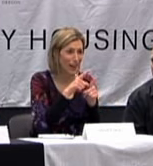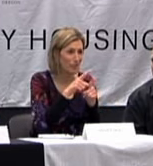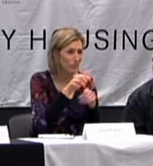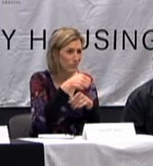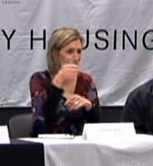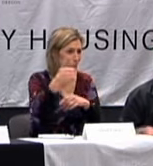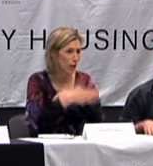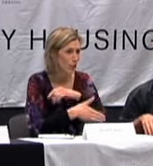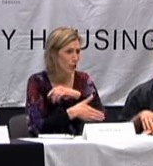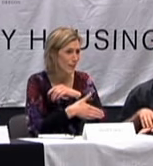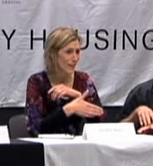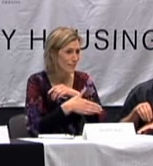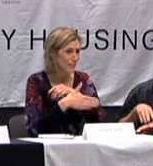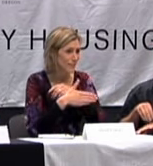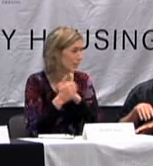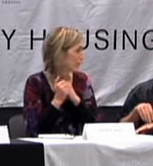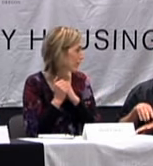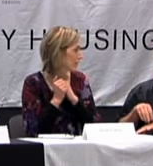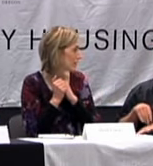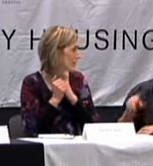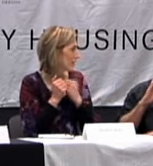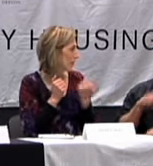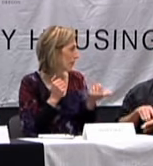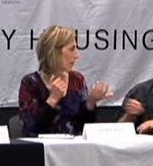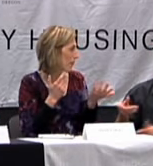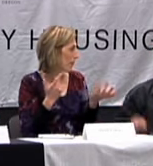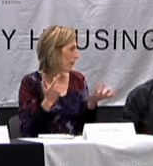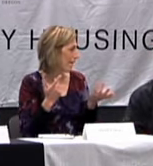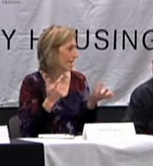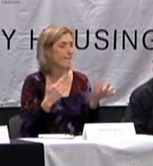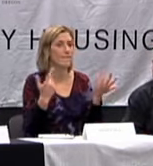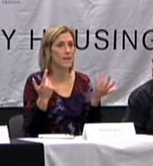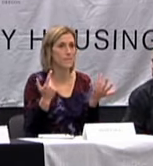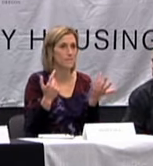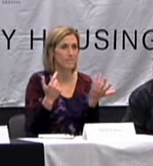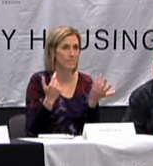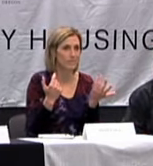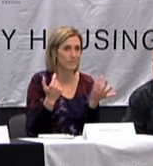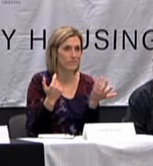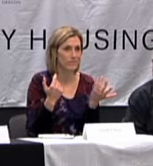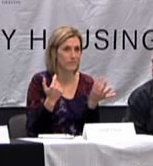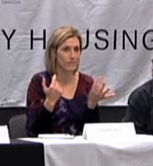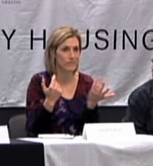ARE SIGNS AND CULTURES DIFFERENT?